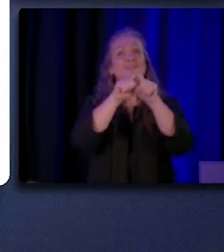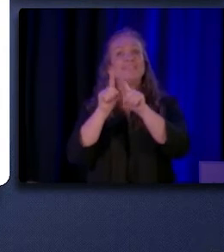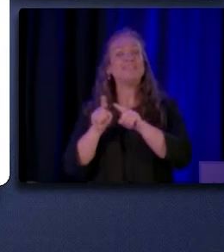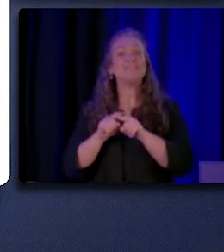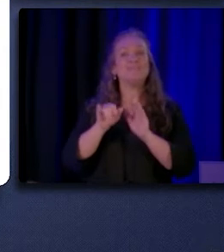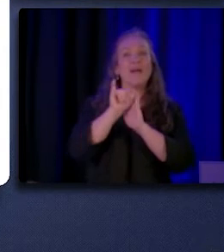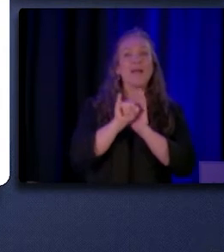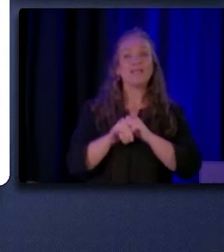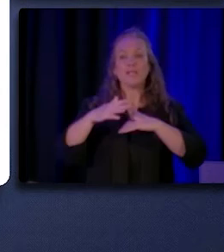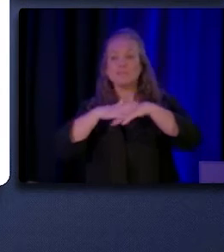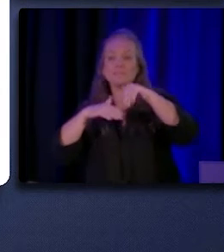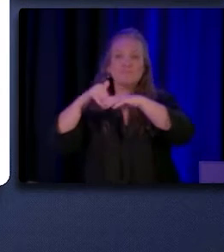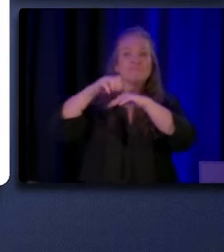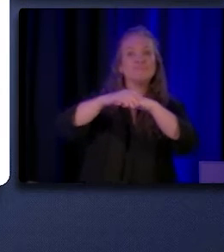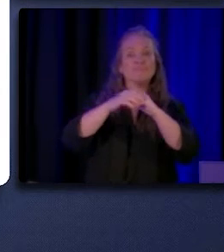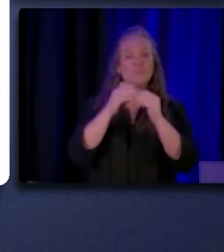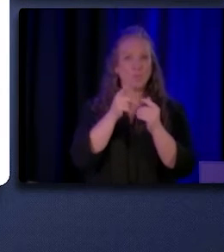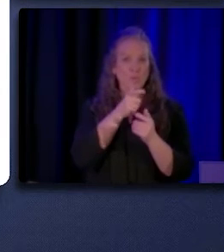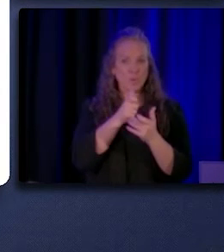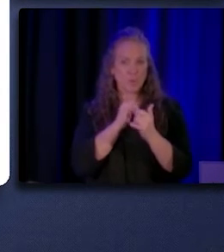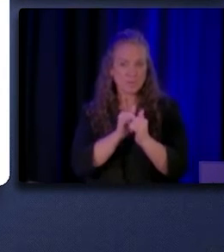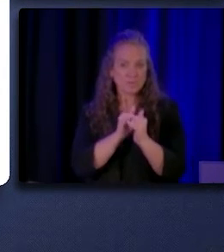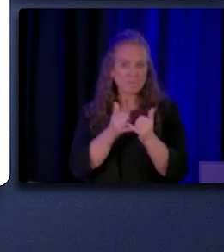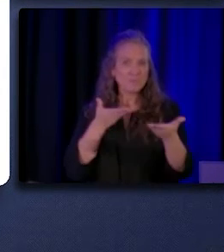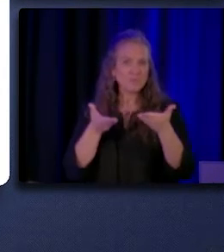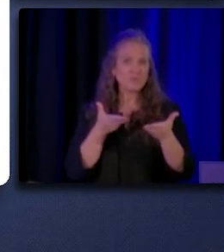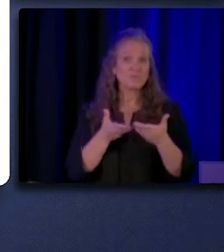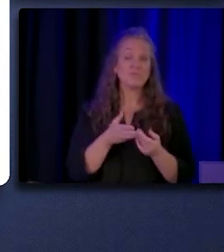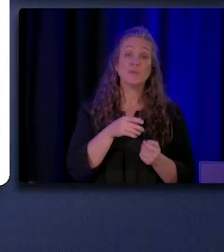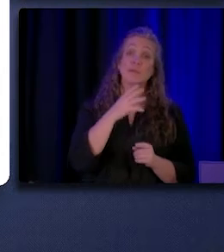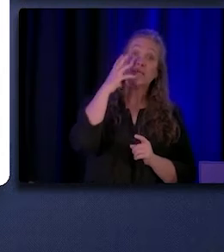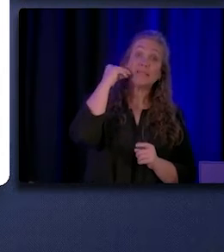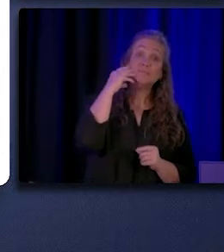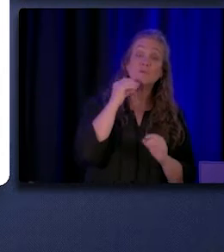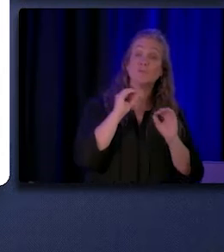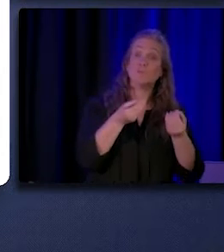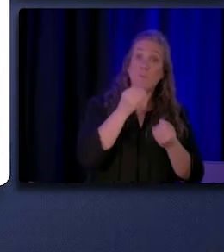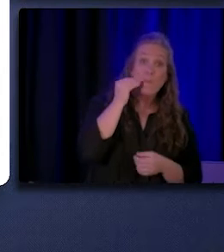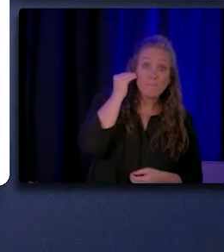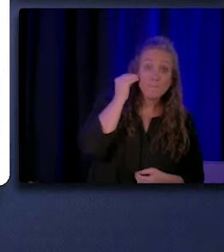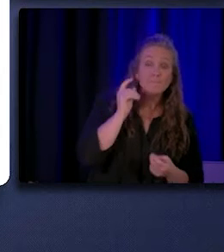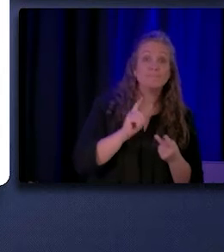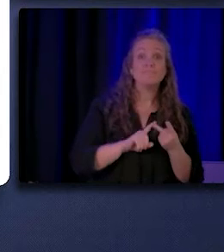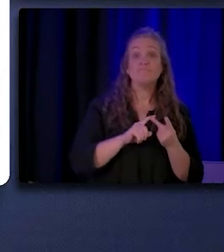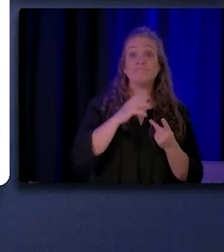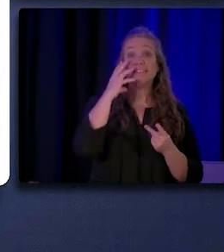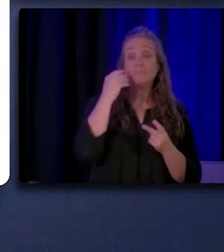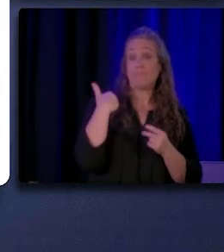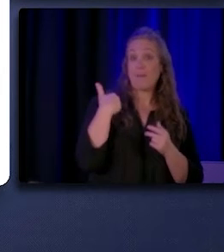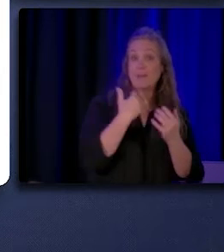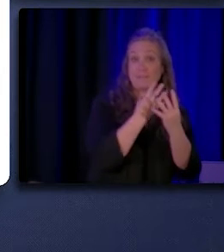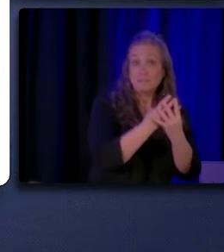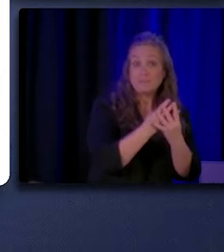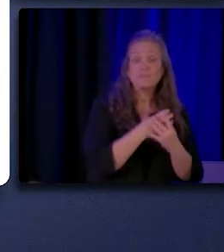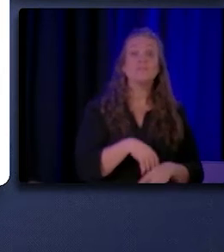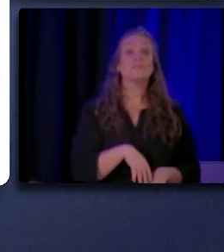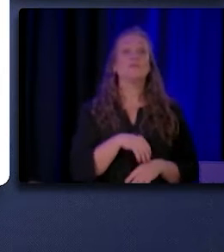with those they serve, an experience of homelessness or incarceration or a shared identity